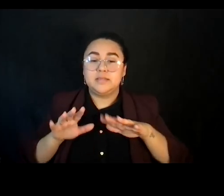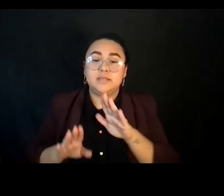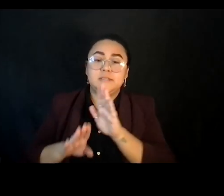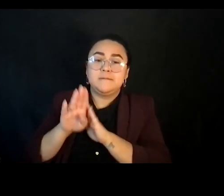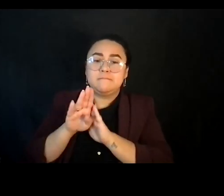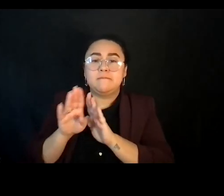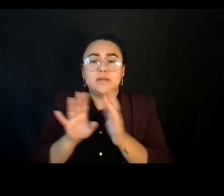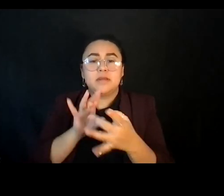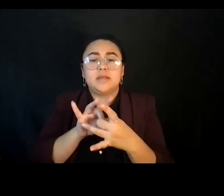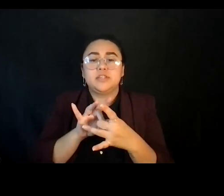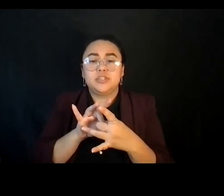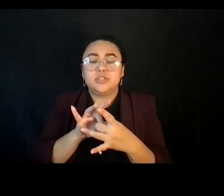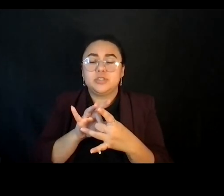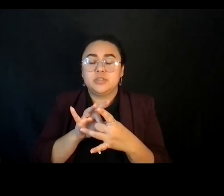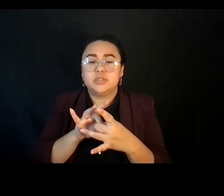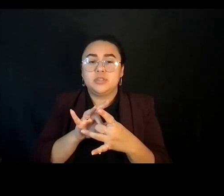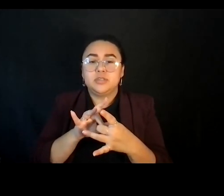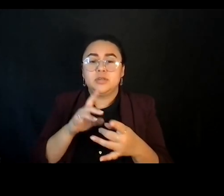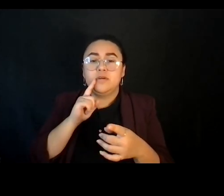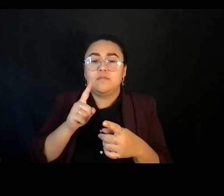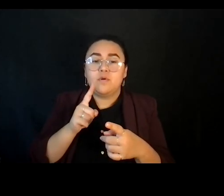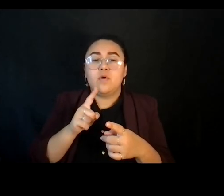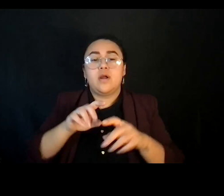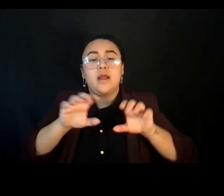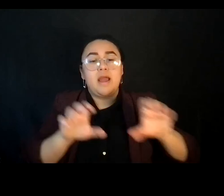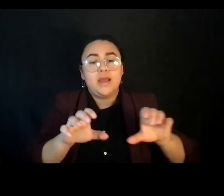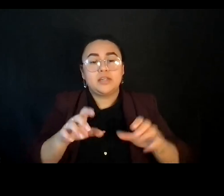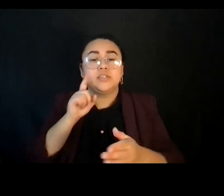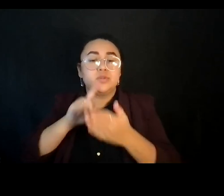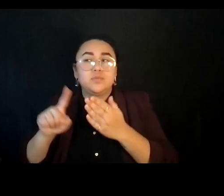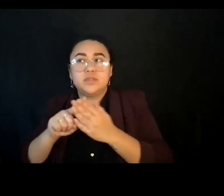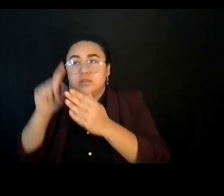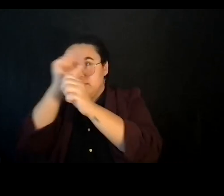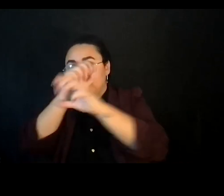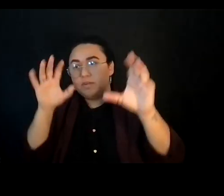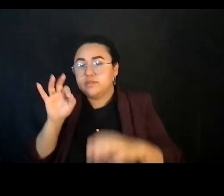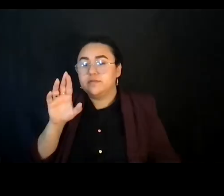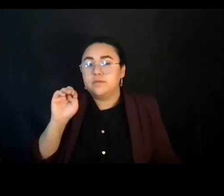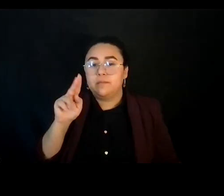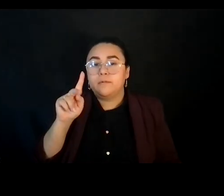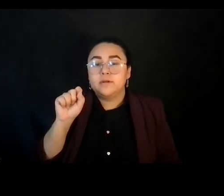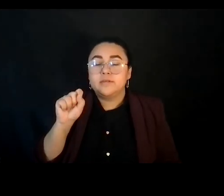between participatory action research and visionary frameworks in art, which is a part of this project on.